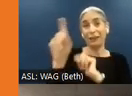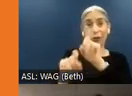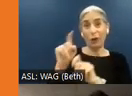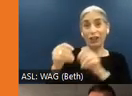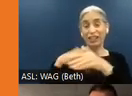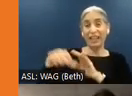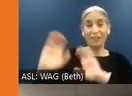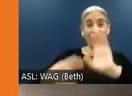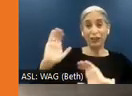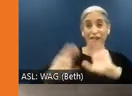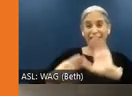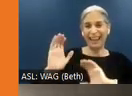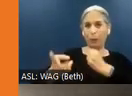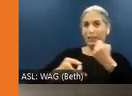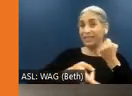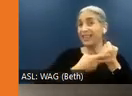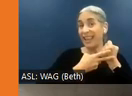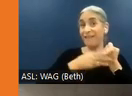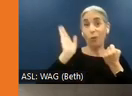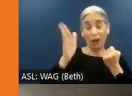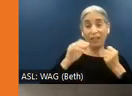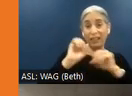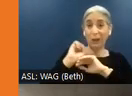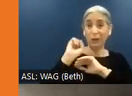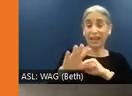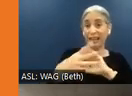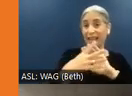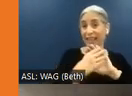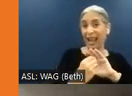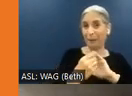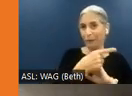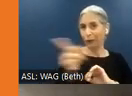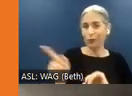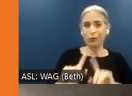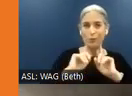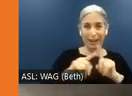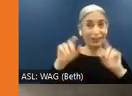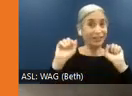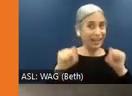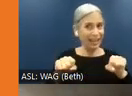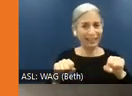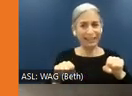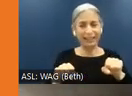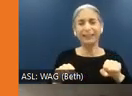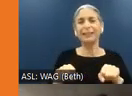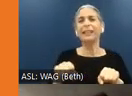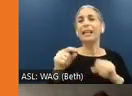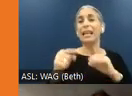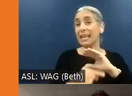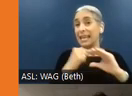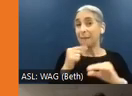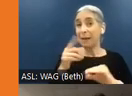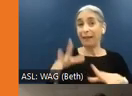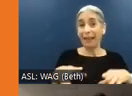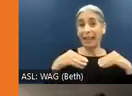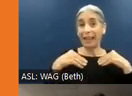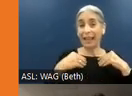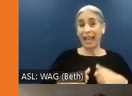I will be saving that and sending a copy over as well. And Michele's email and the link